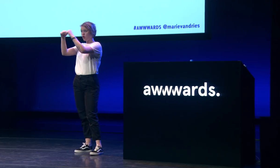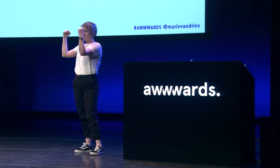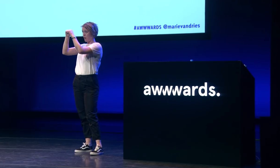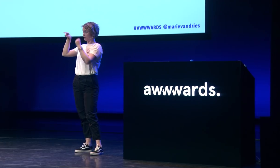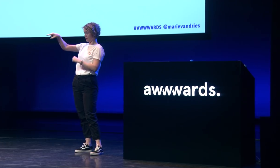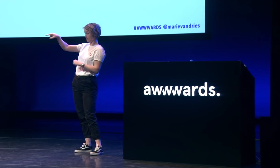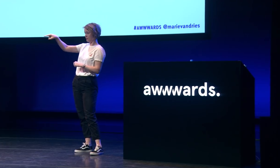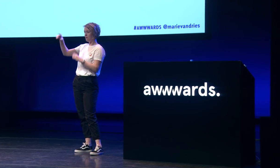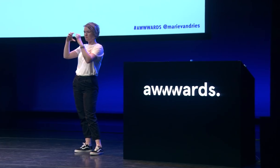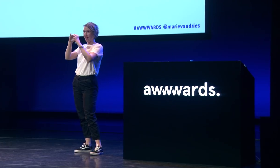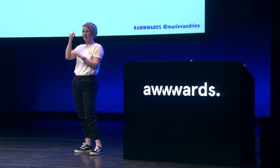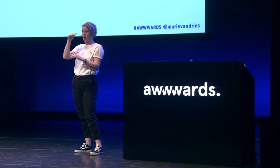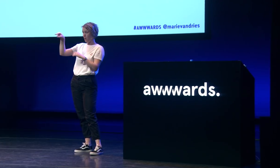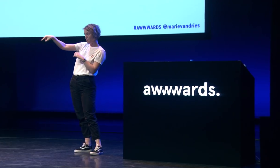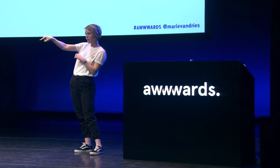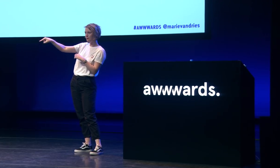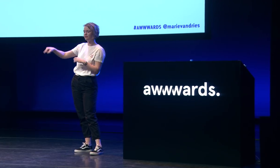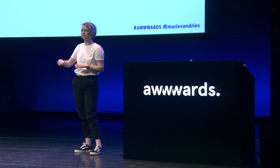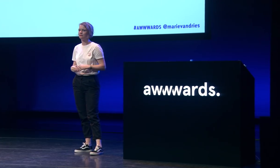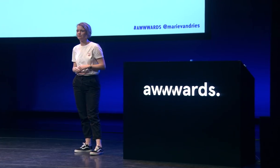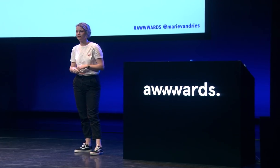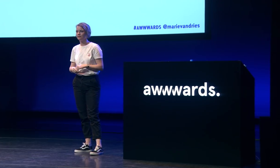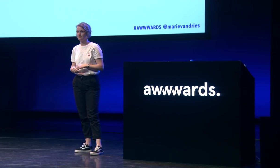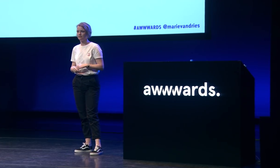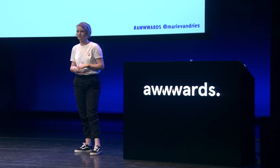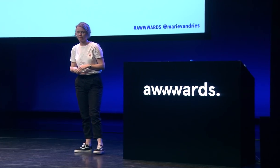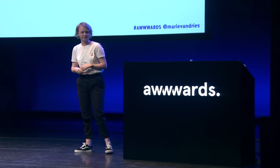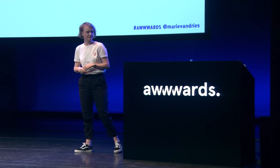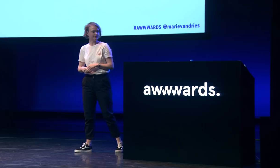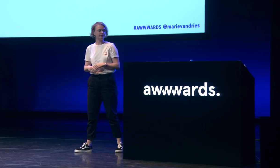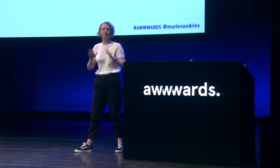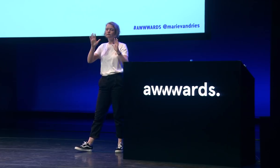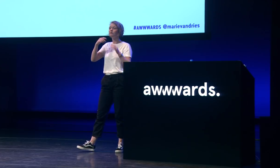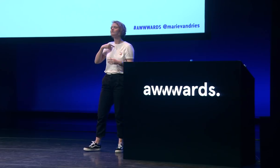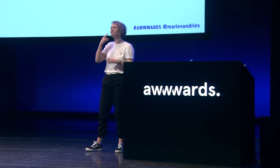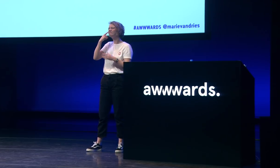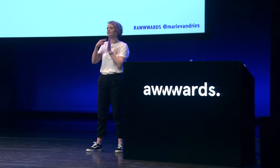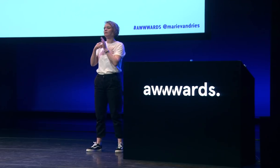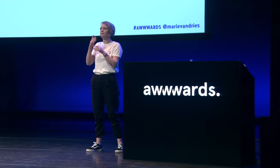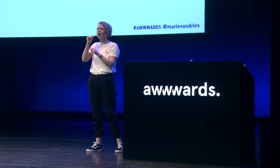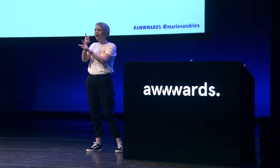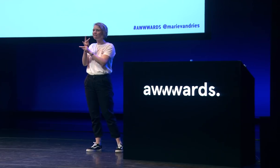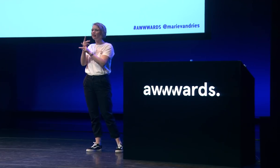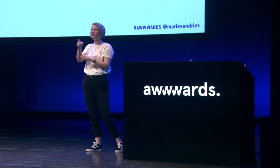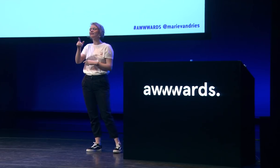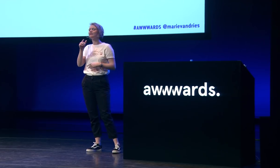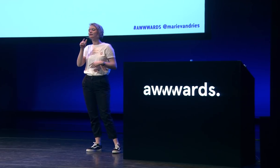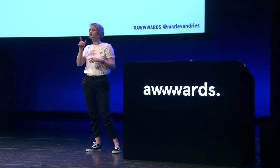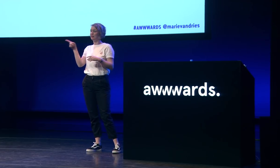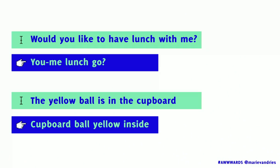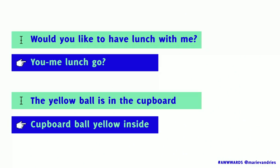to the cupboard first there's a cupboard there the yellow ball is inside be